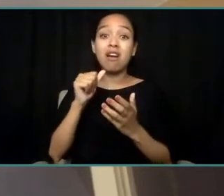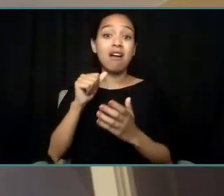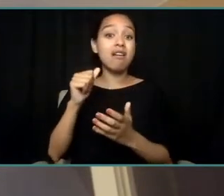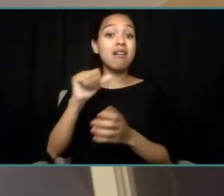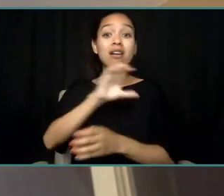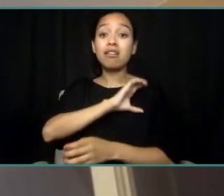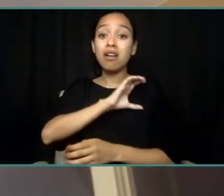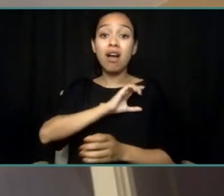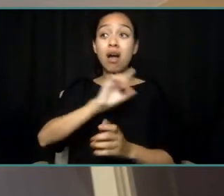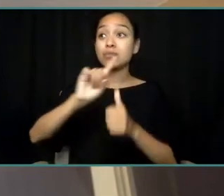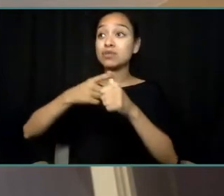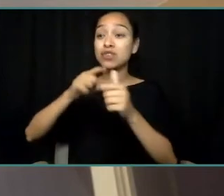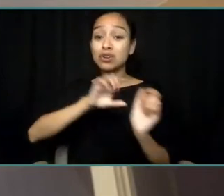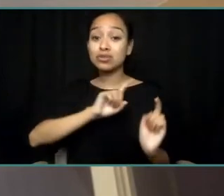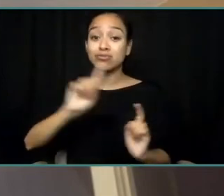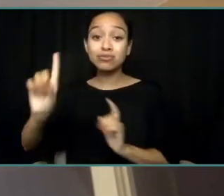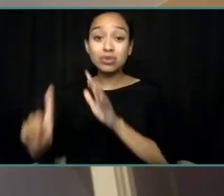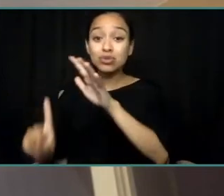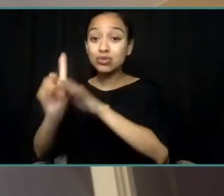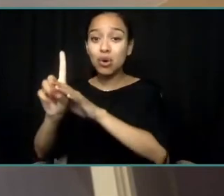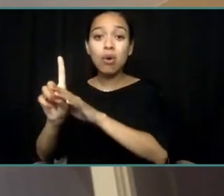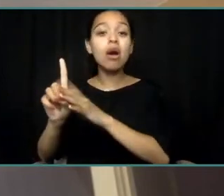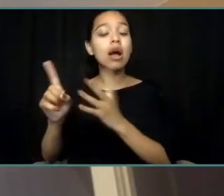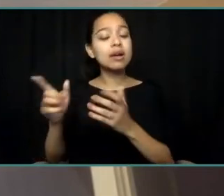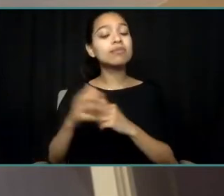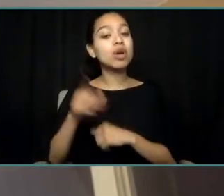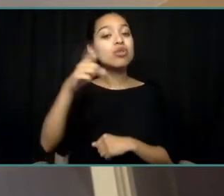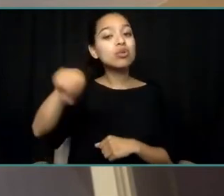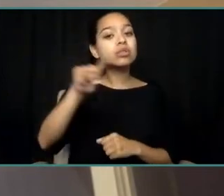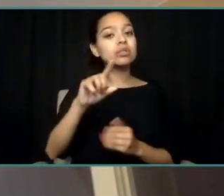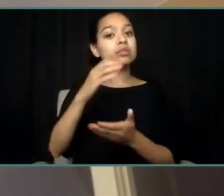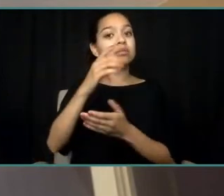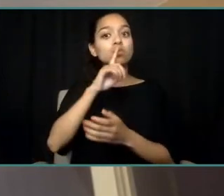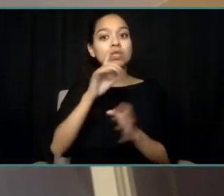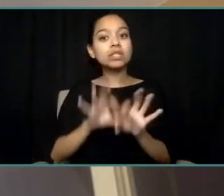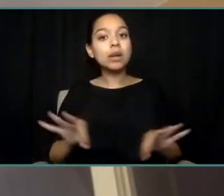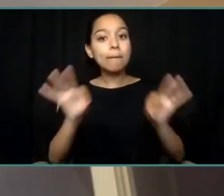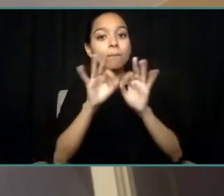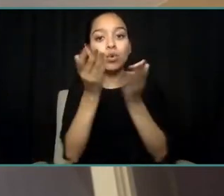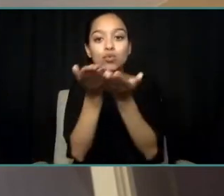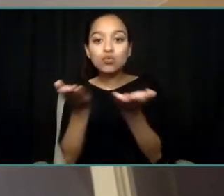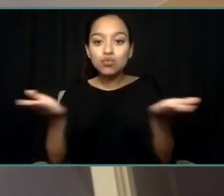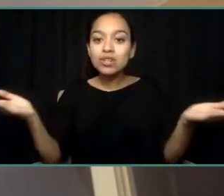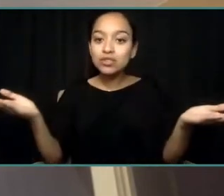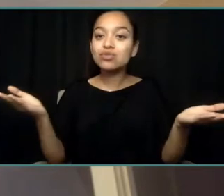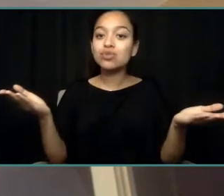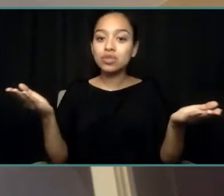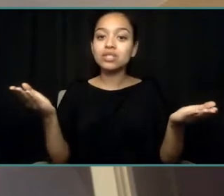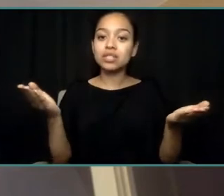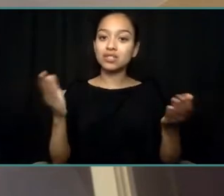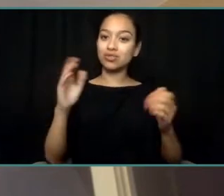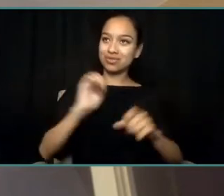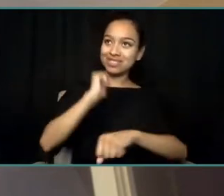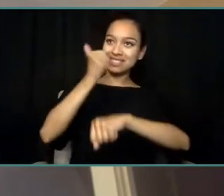Those are key resources that are necessary in order to make an equitable system